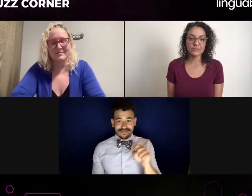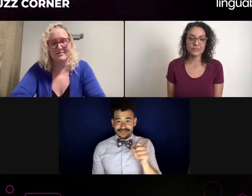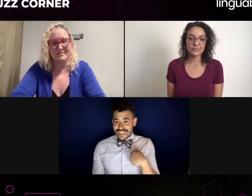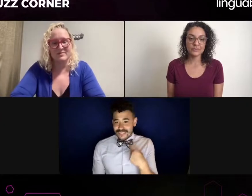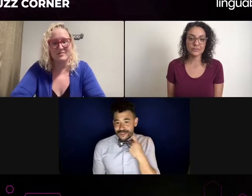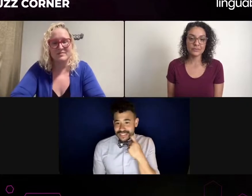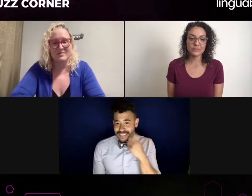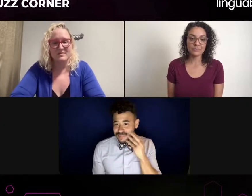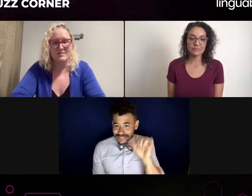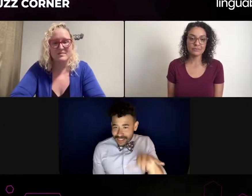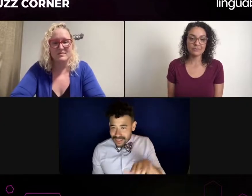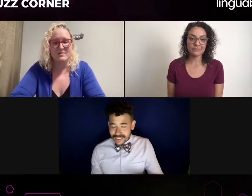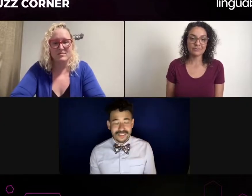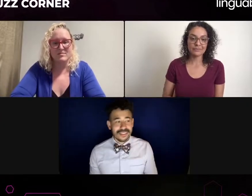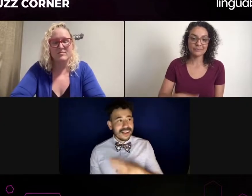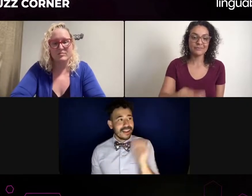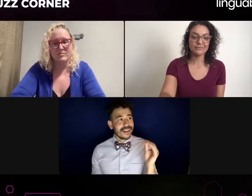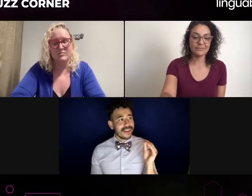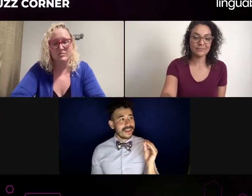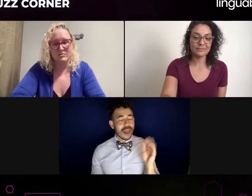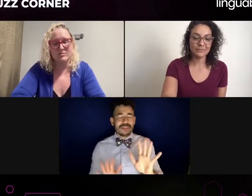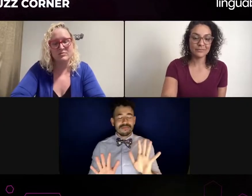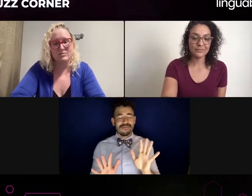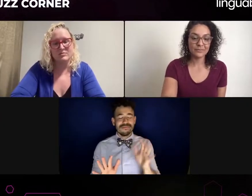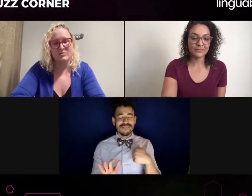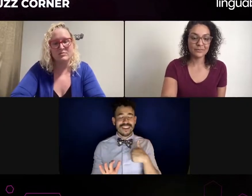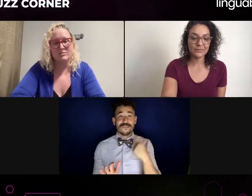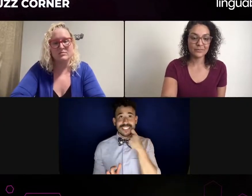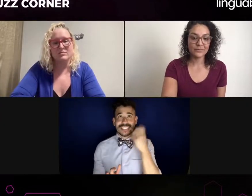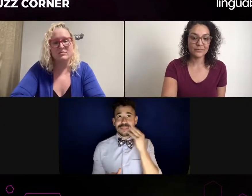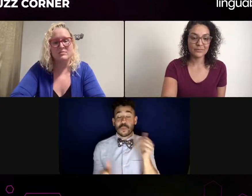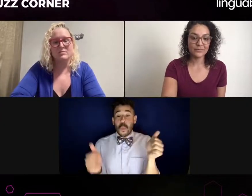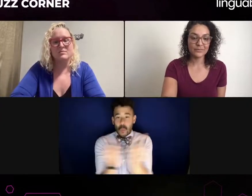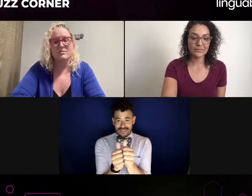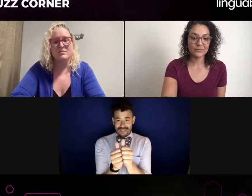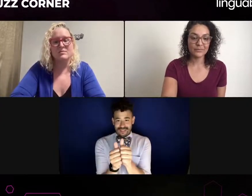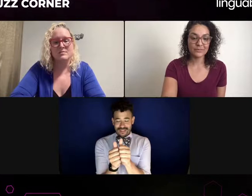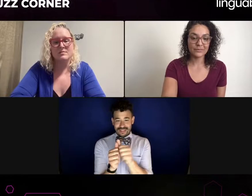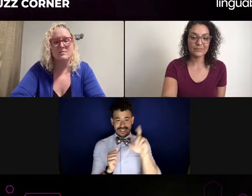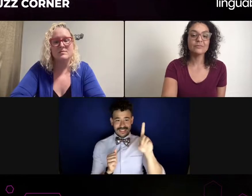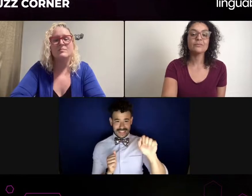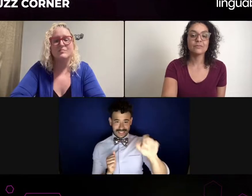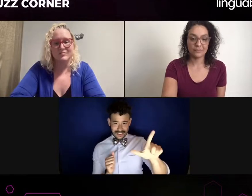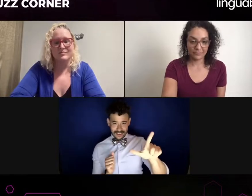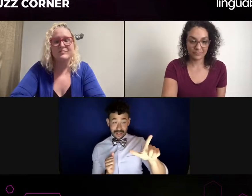Like go, that's your thing. You know, a deaf role should obviously be given to us as deaf as deaf performers.